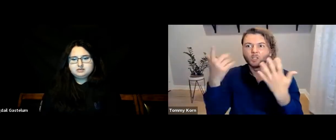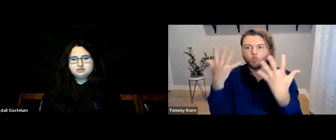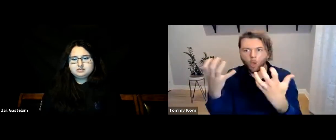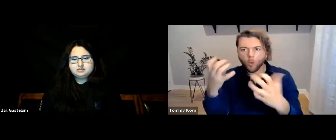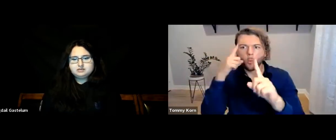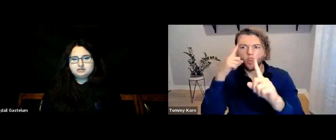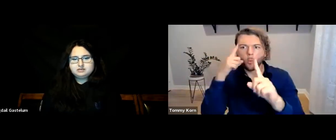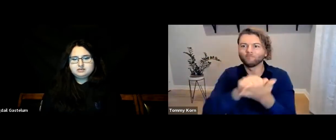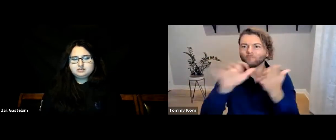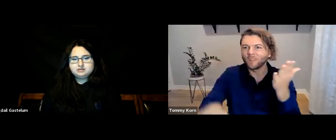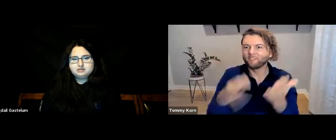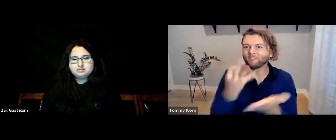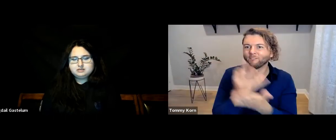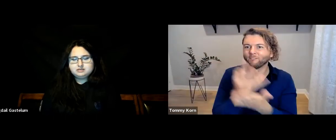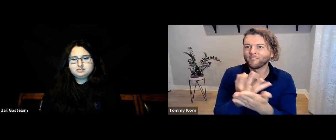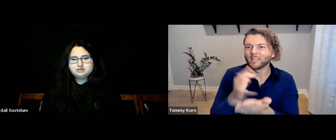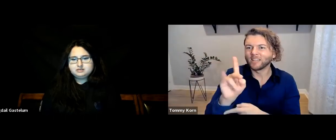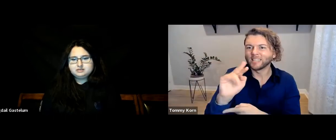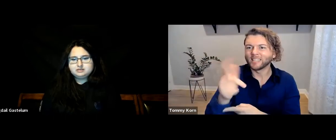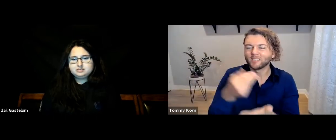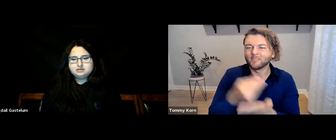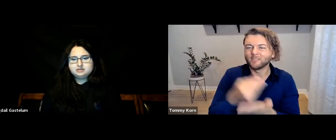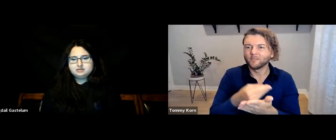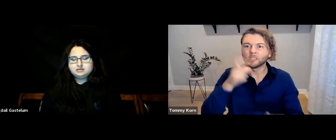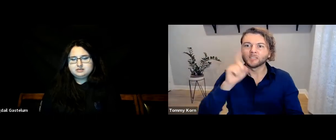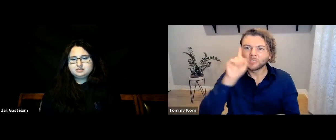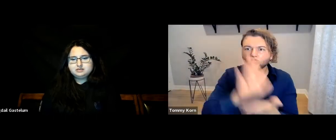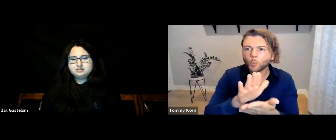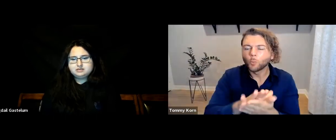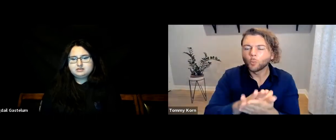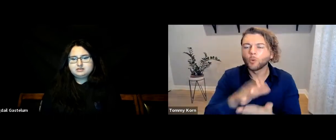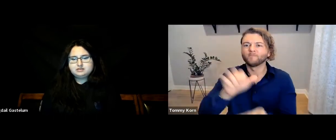about not cutting funding to Deaf schools,